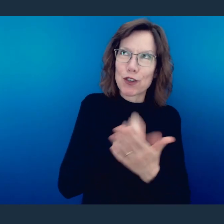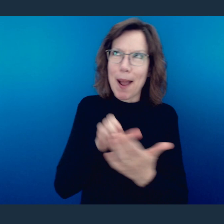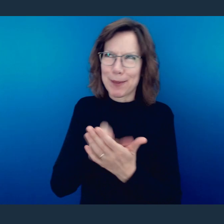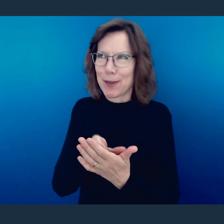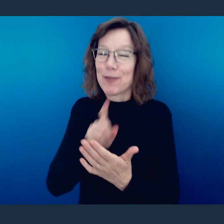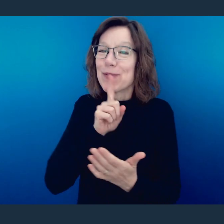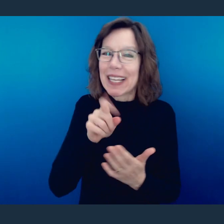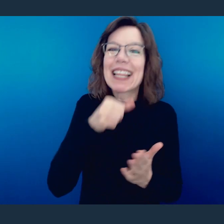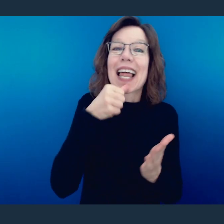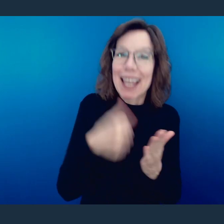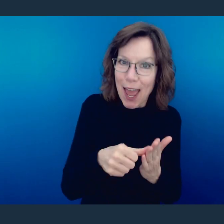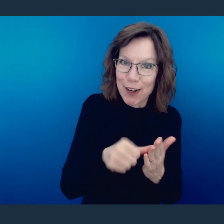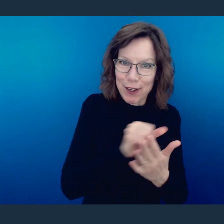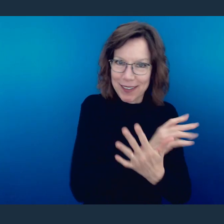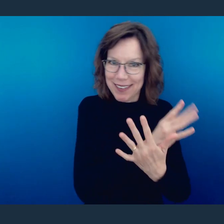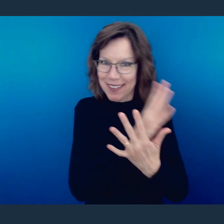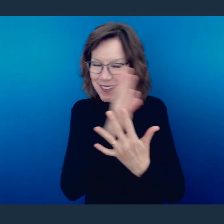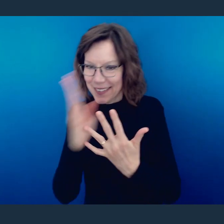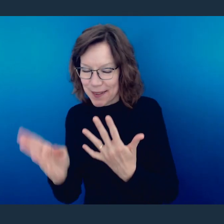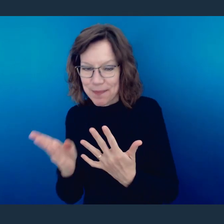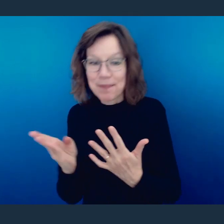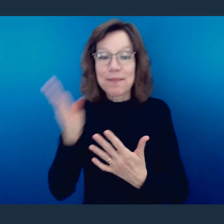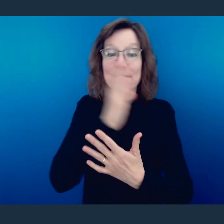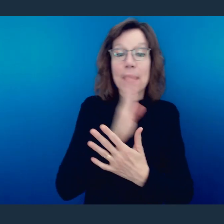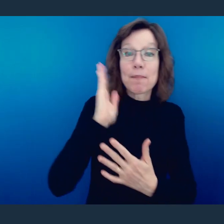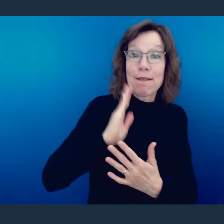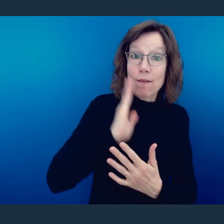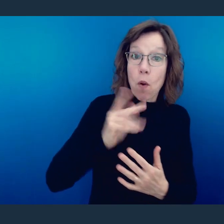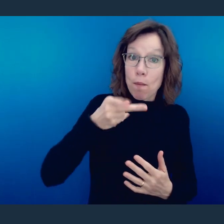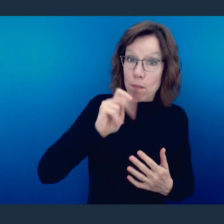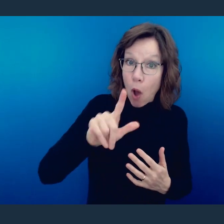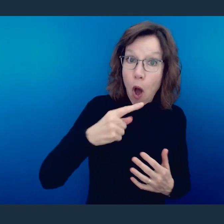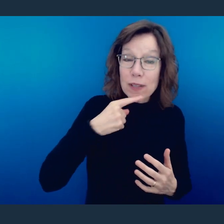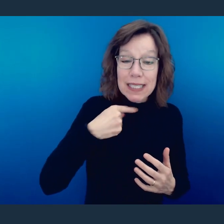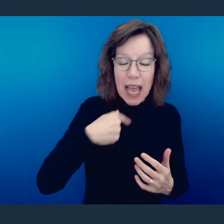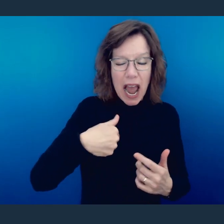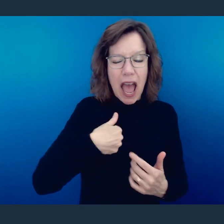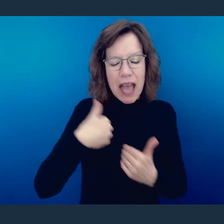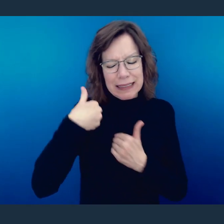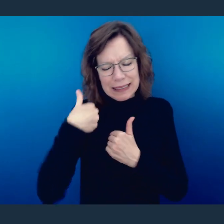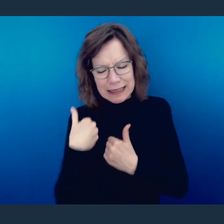this letter, and what you find is that Paul once before has said he's obligated to take